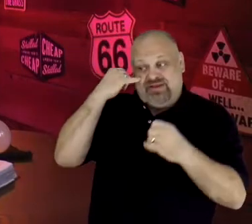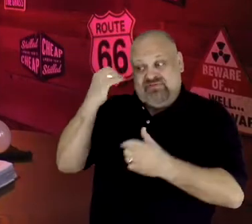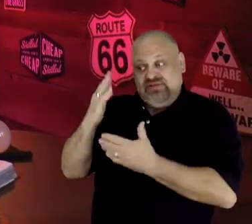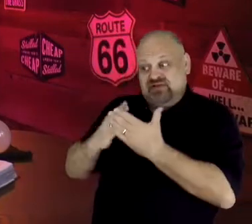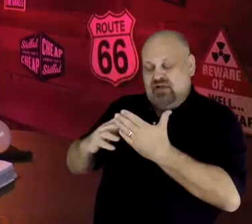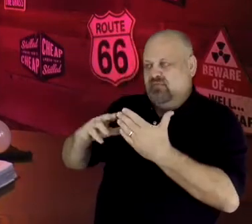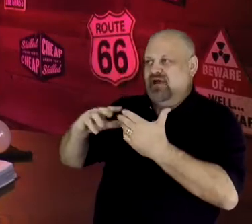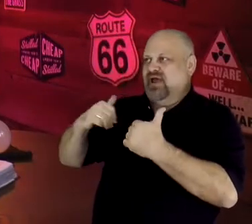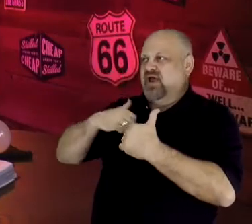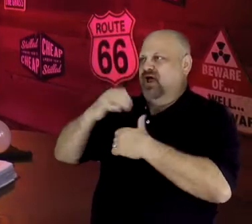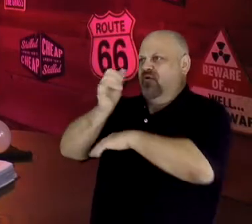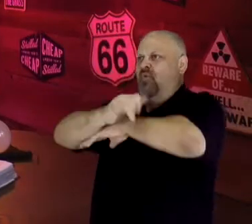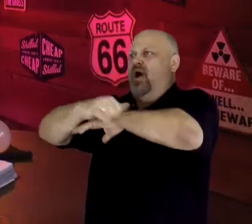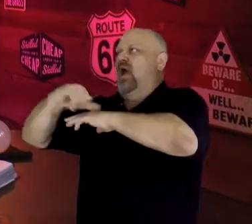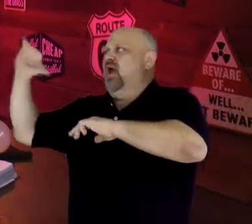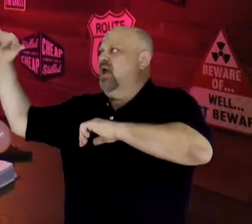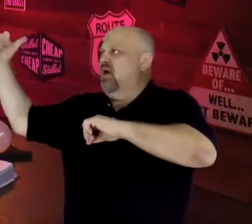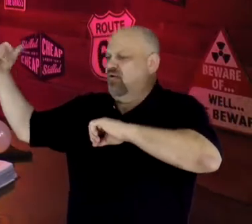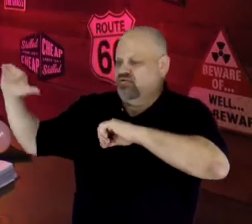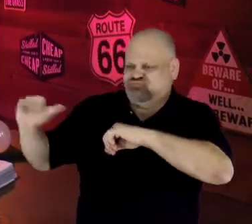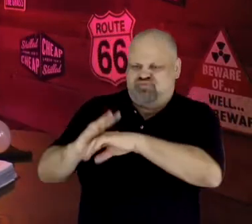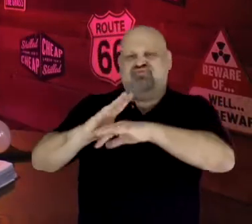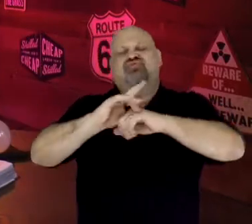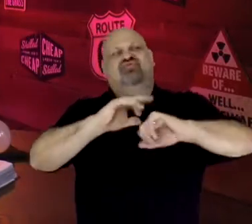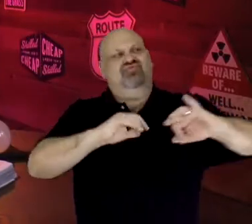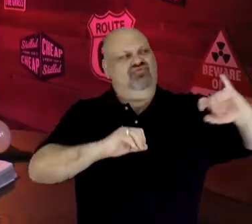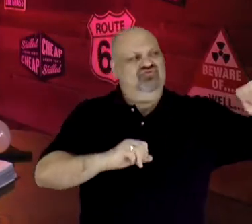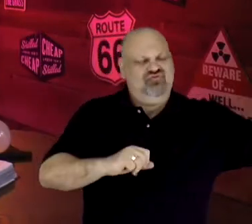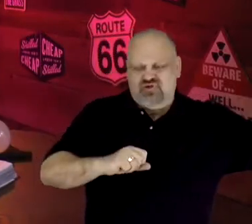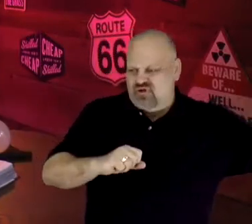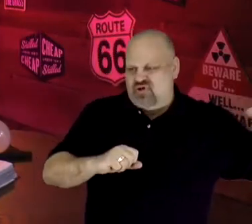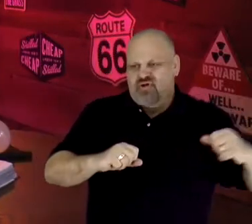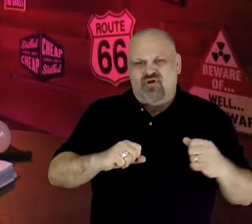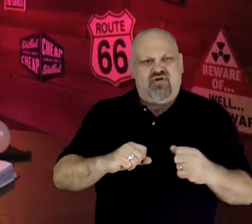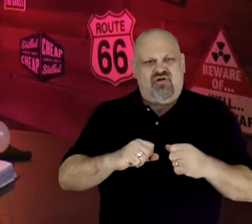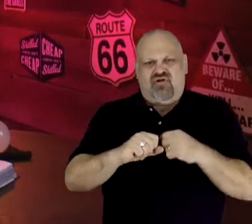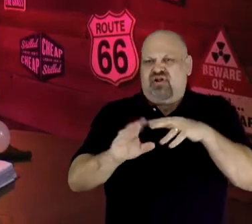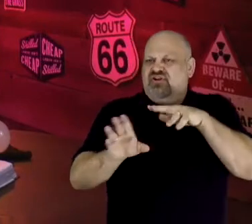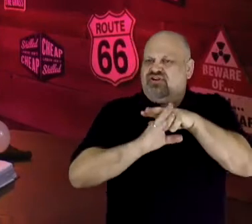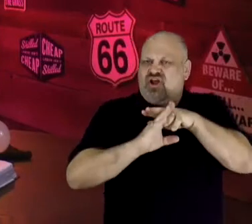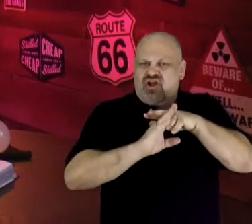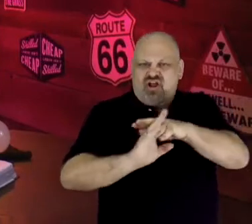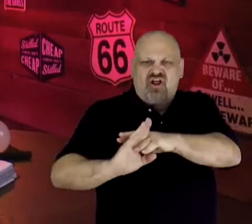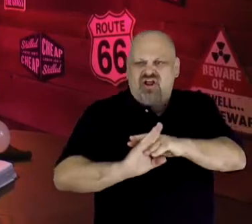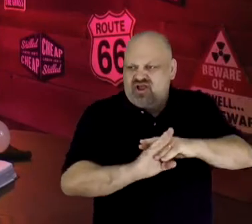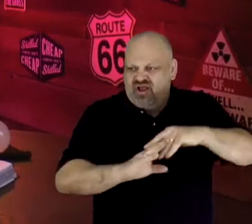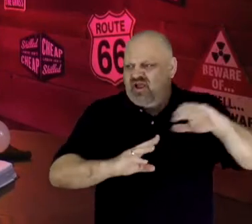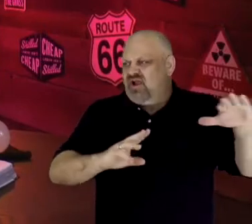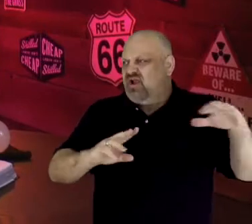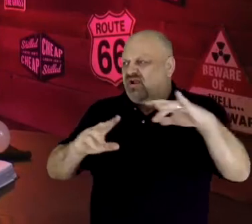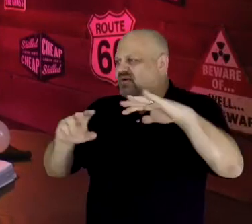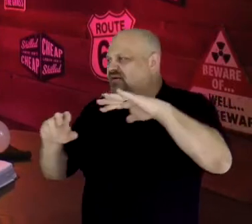as the water rushed to fill the void? Or, perhaps a few found themselves inside a hungry shark,